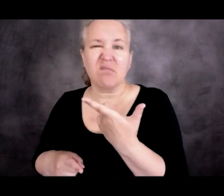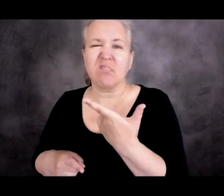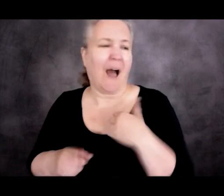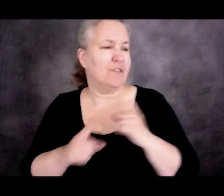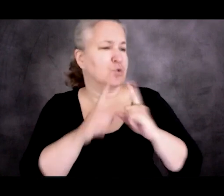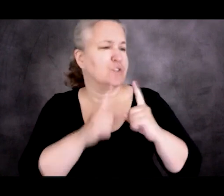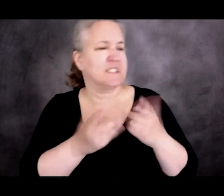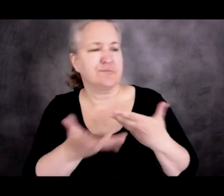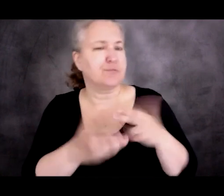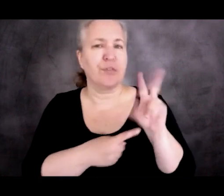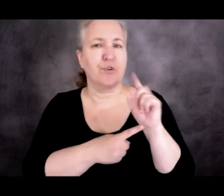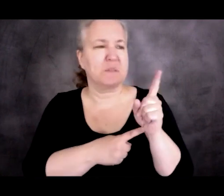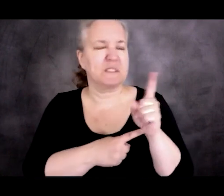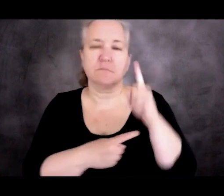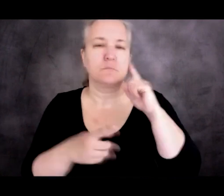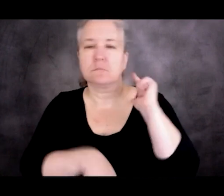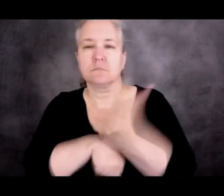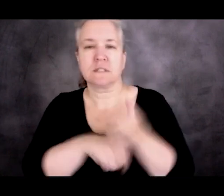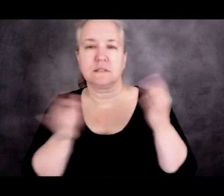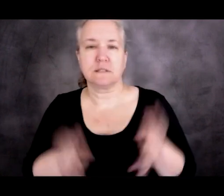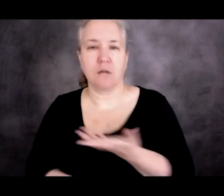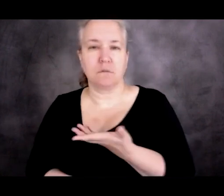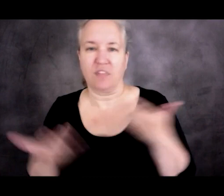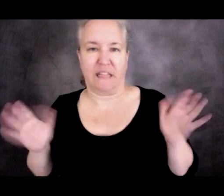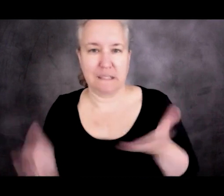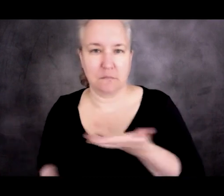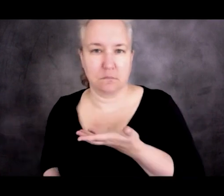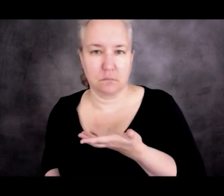So anyway. Yeah.